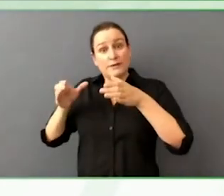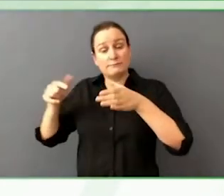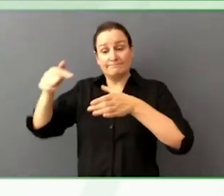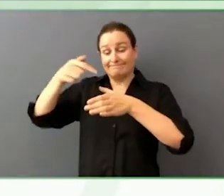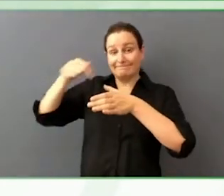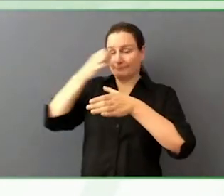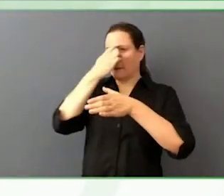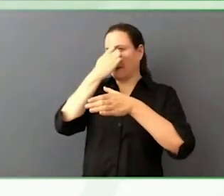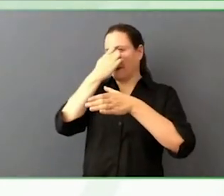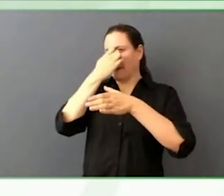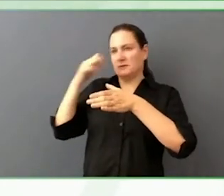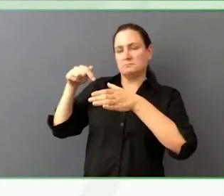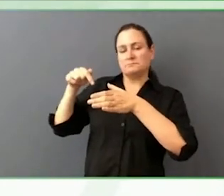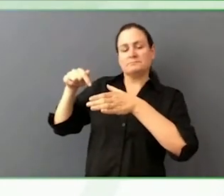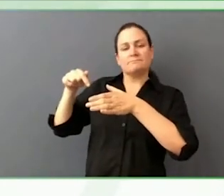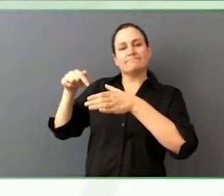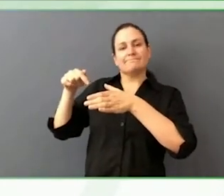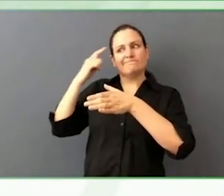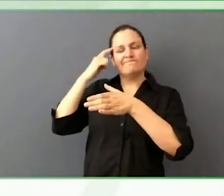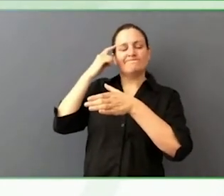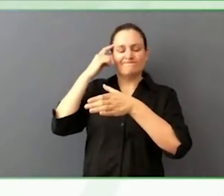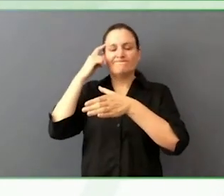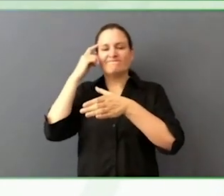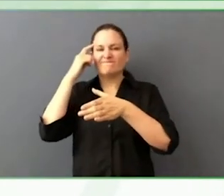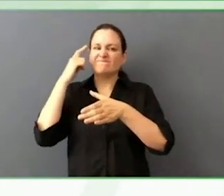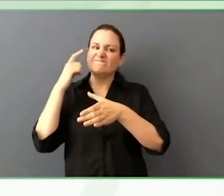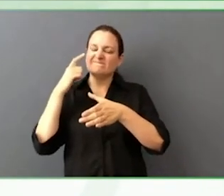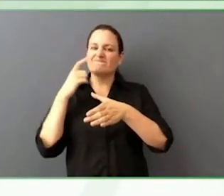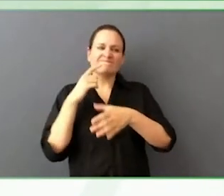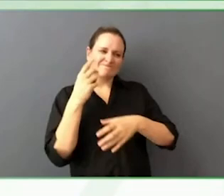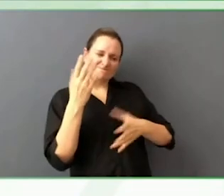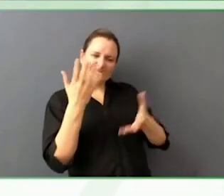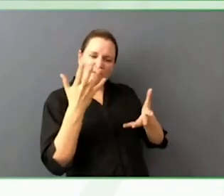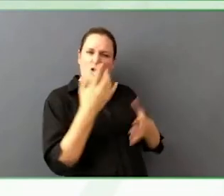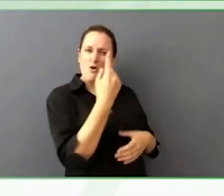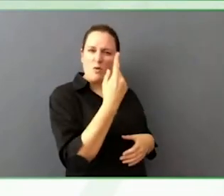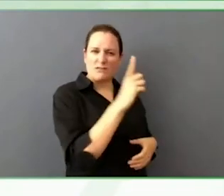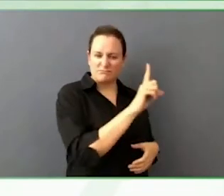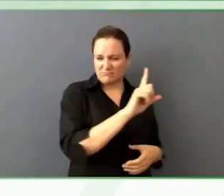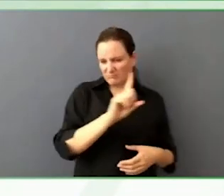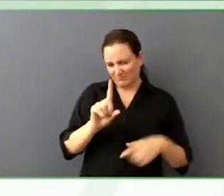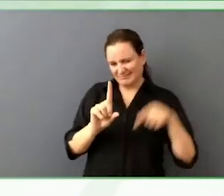created as this is a new thing, I have been doing various projects,